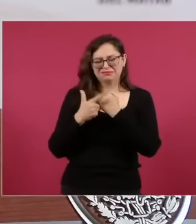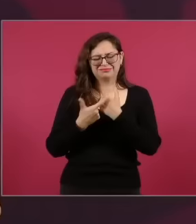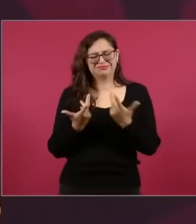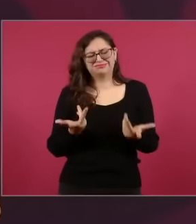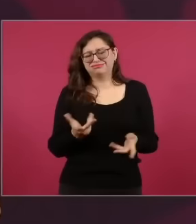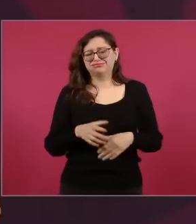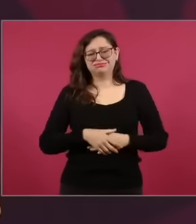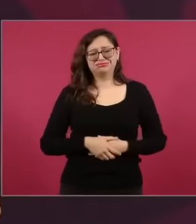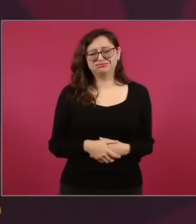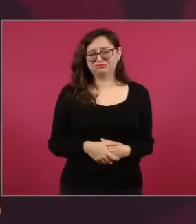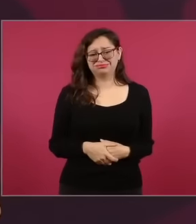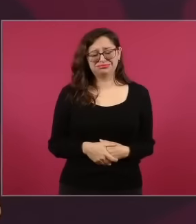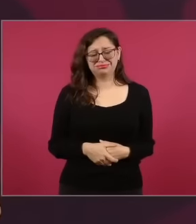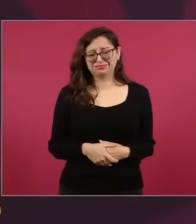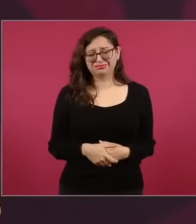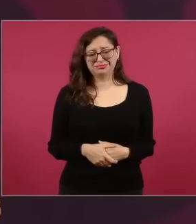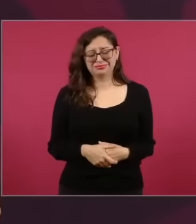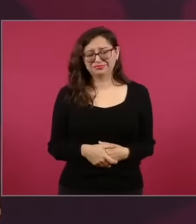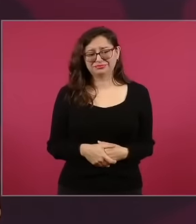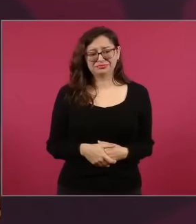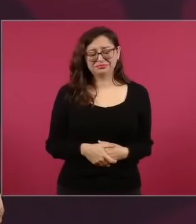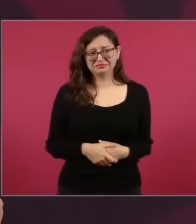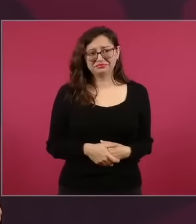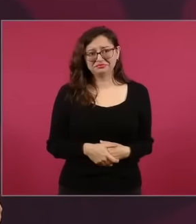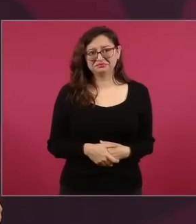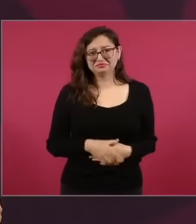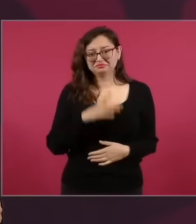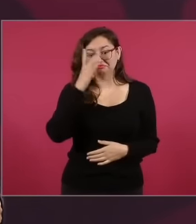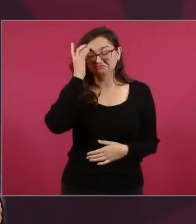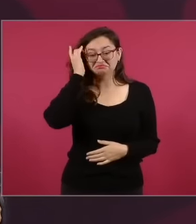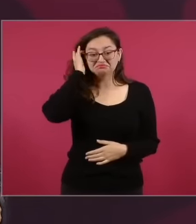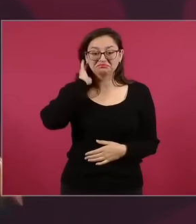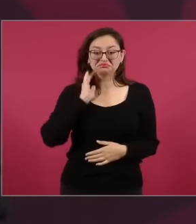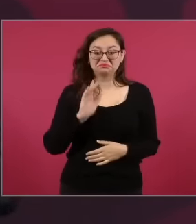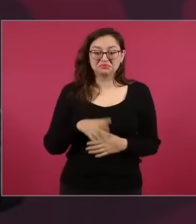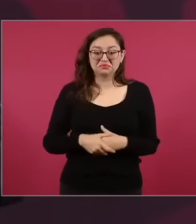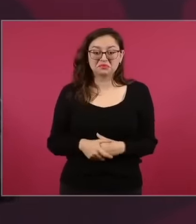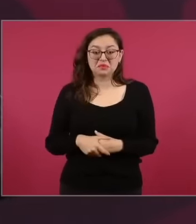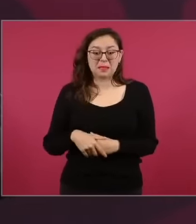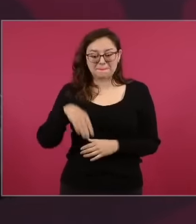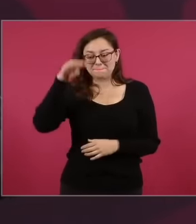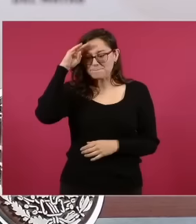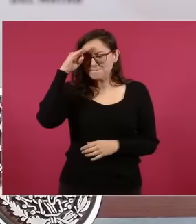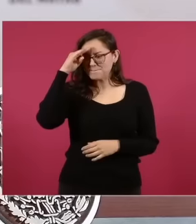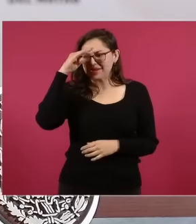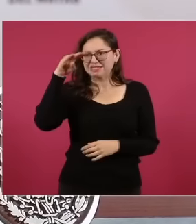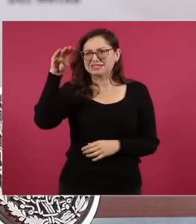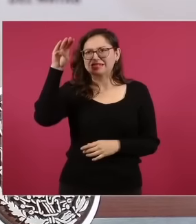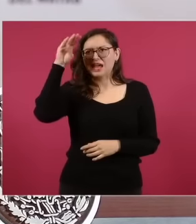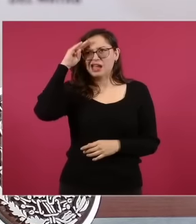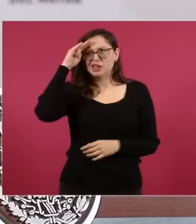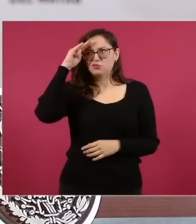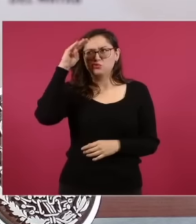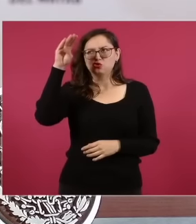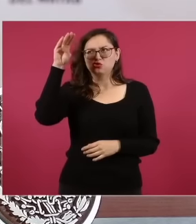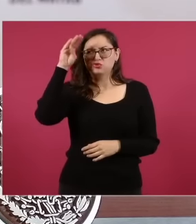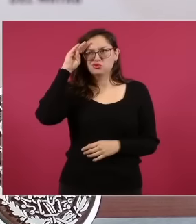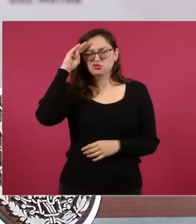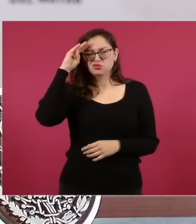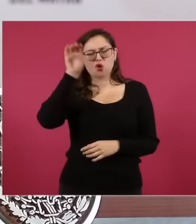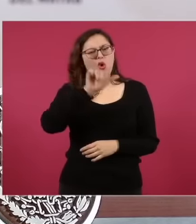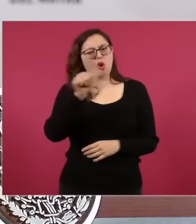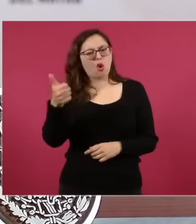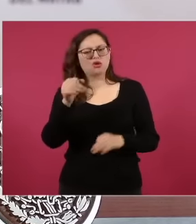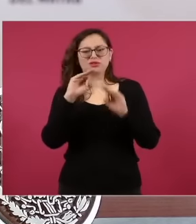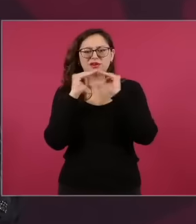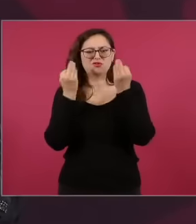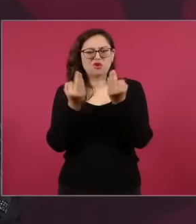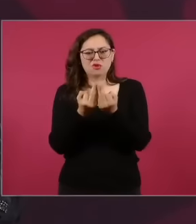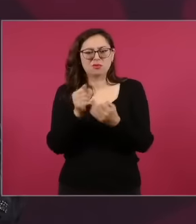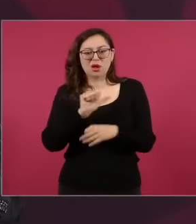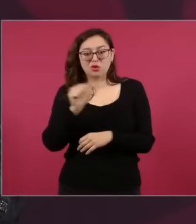Why not why not this is interpreted eh in another way but the senator has